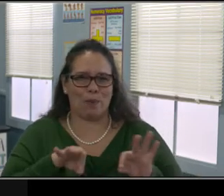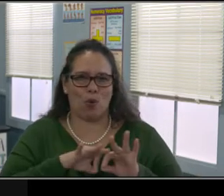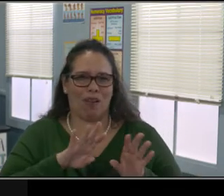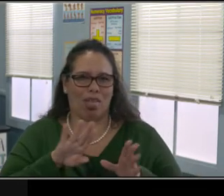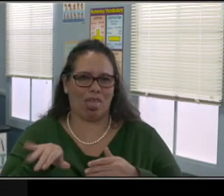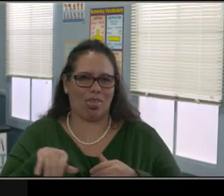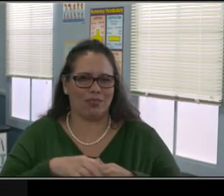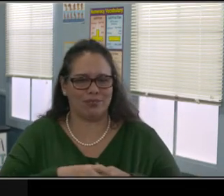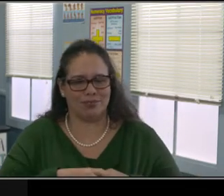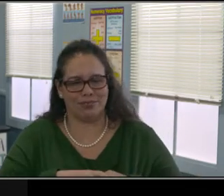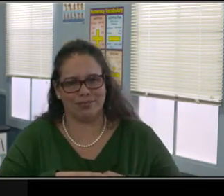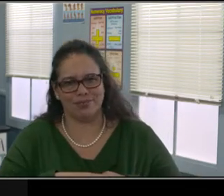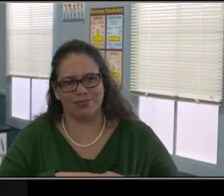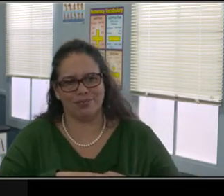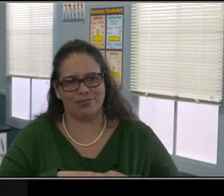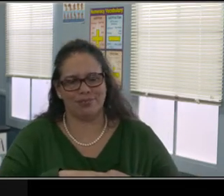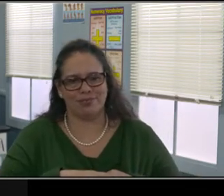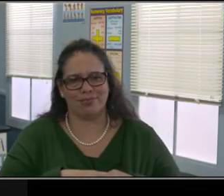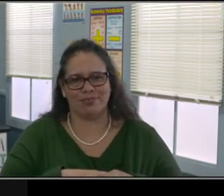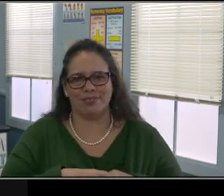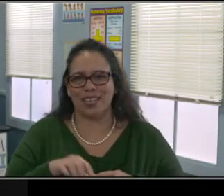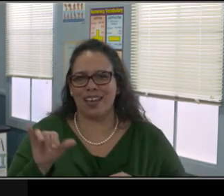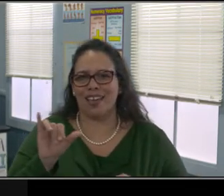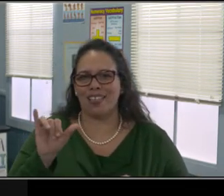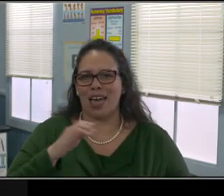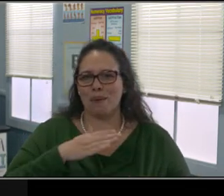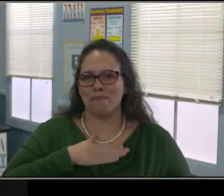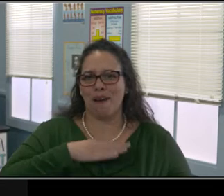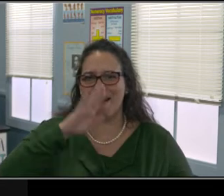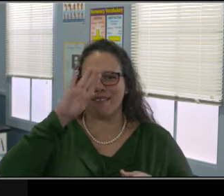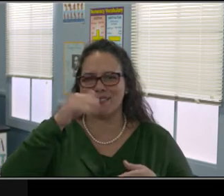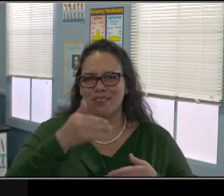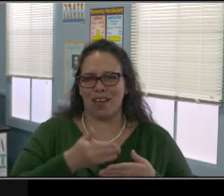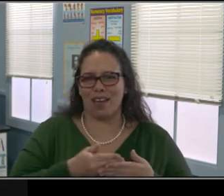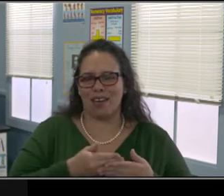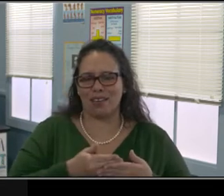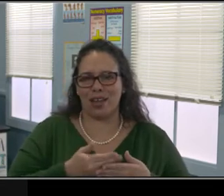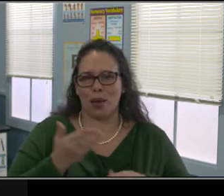and then give yourself a score after we're done talking. So on a scale of 1-10,